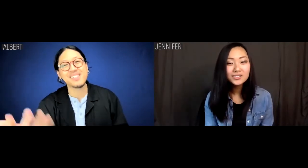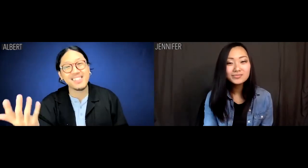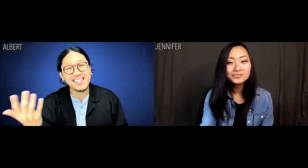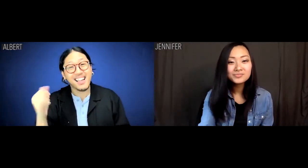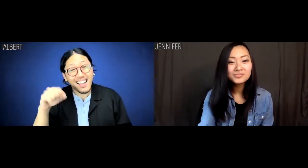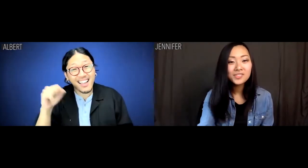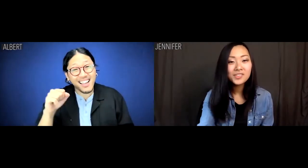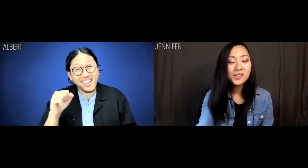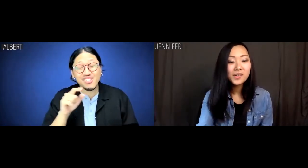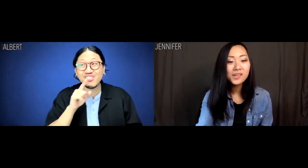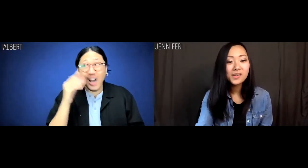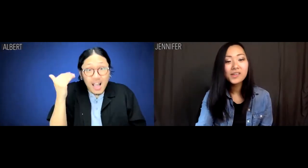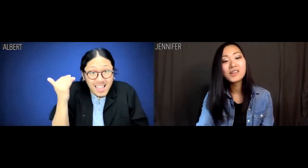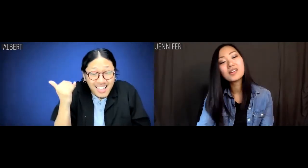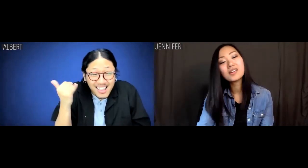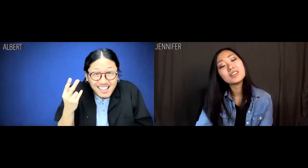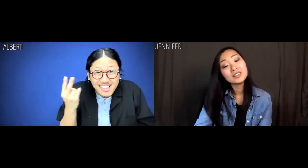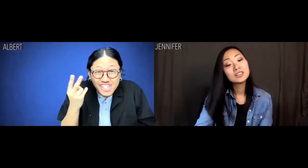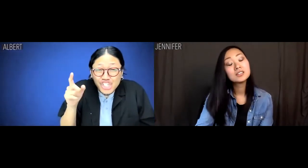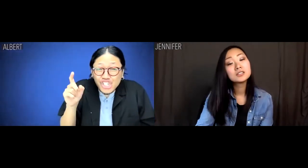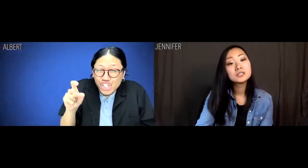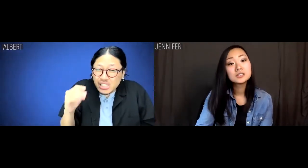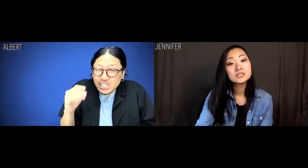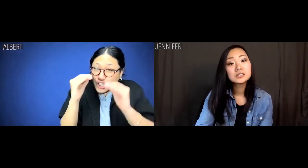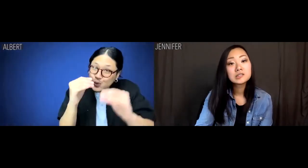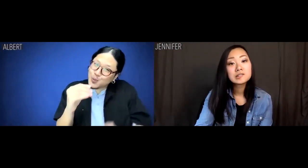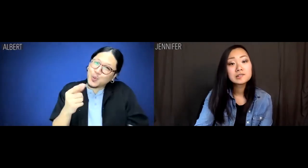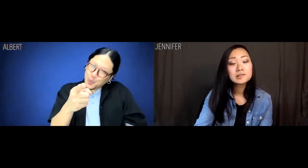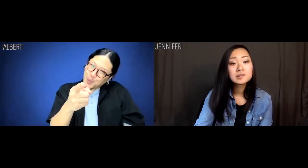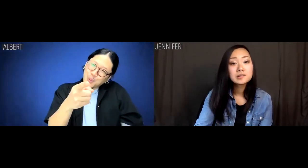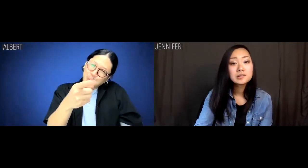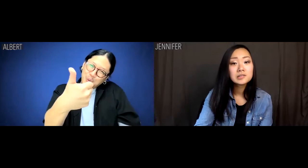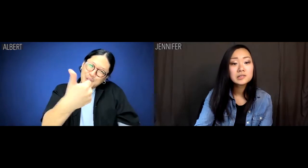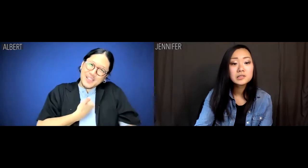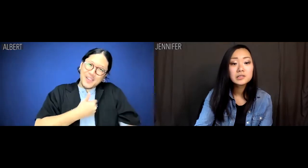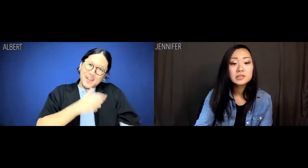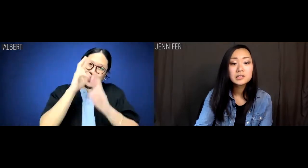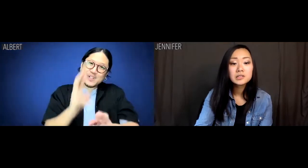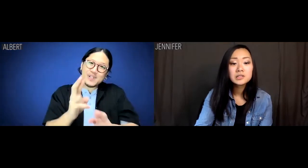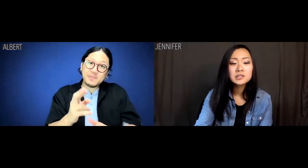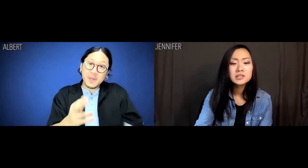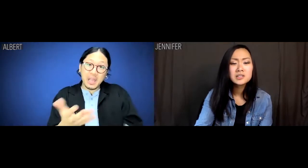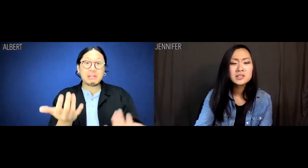Albert: Yes, it is. Because they should have taught you some self-respect.